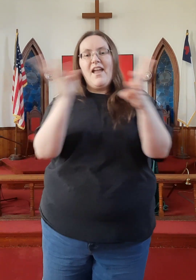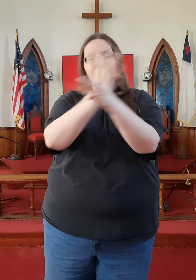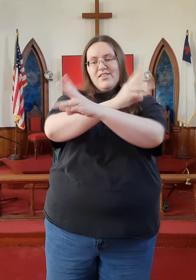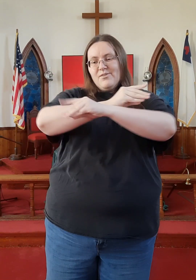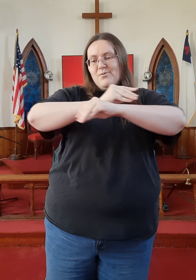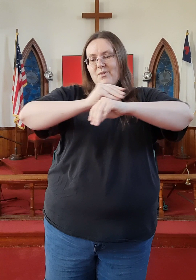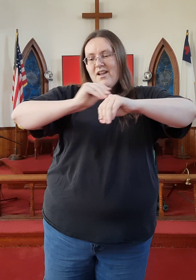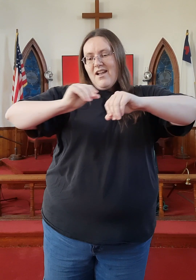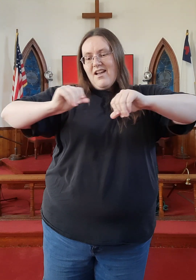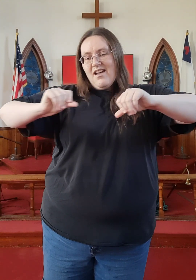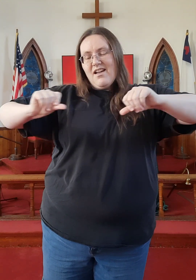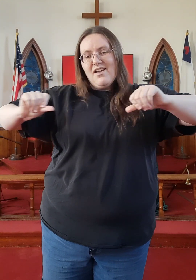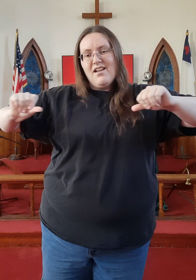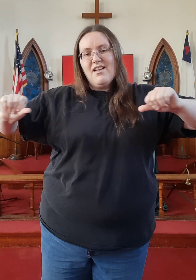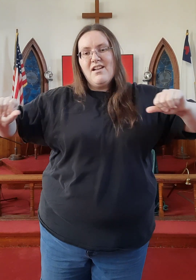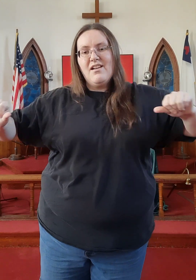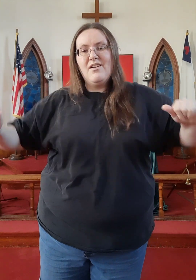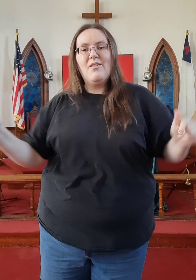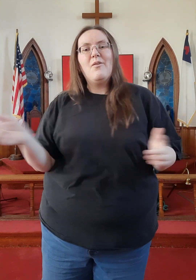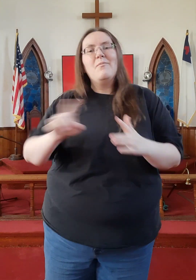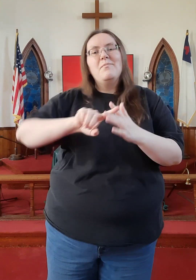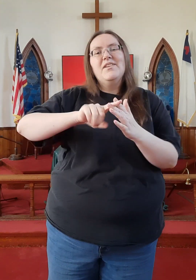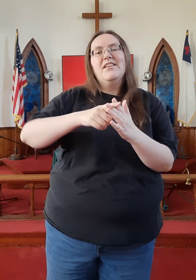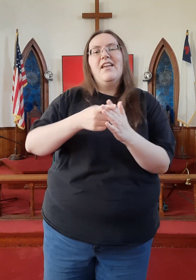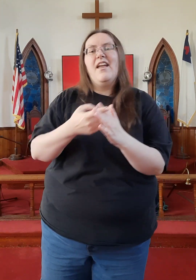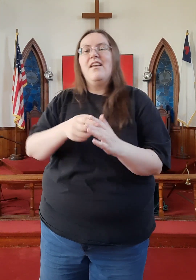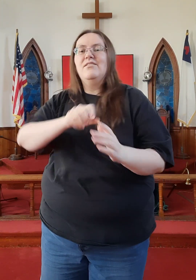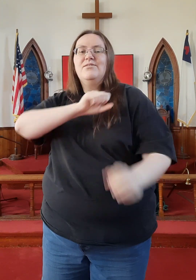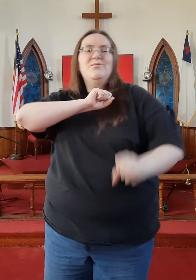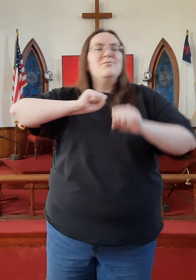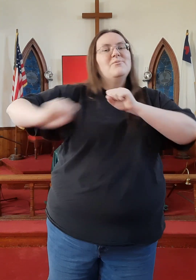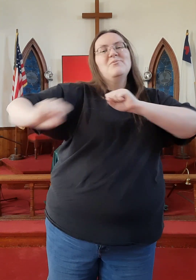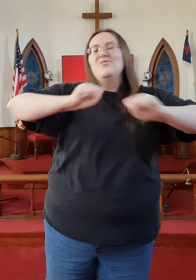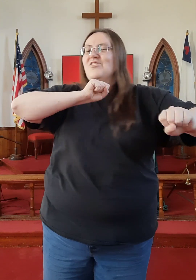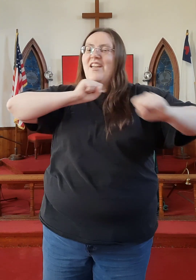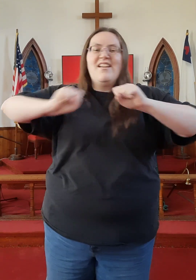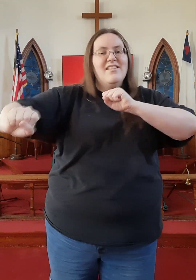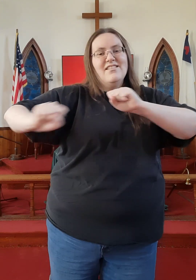And the ground began to shake